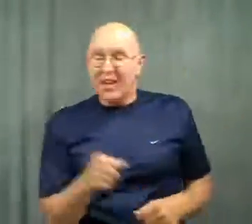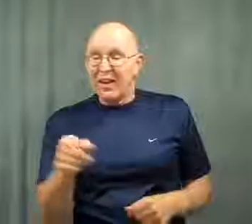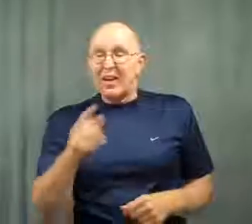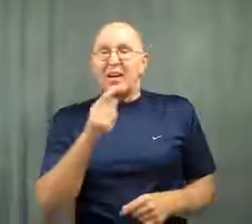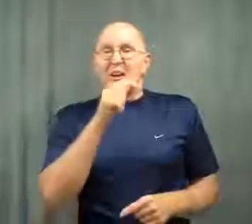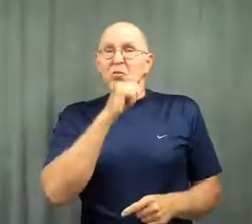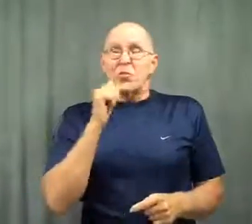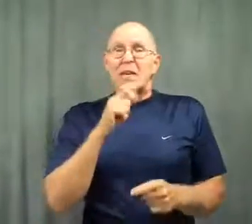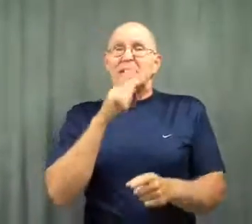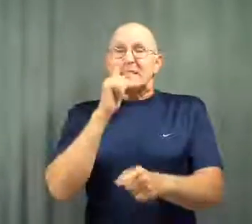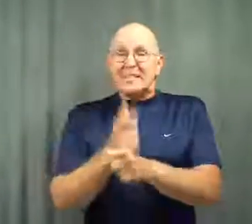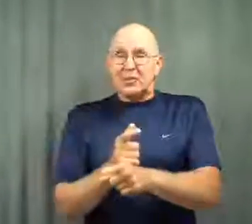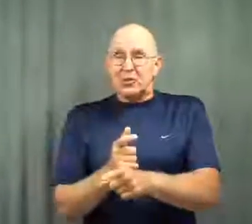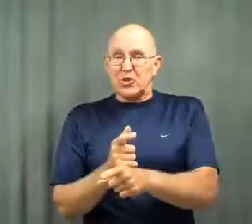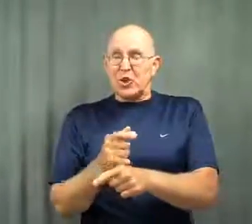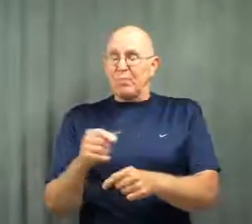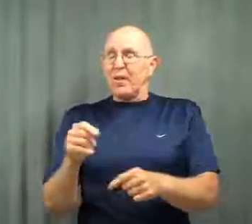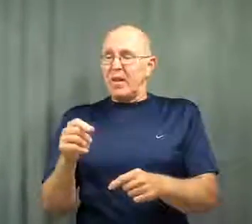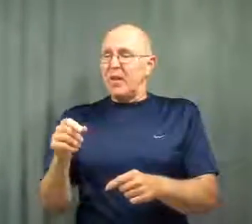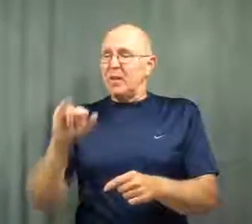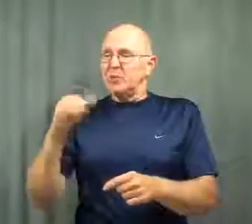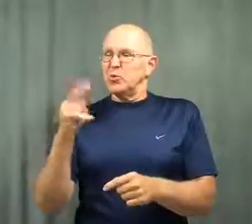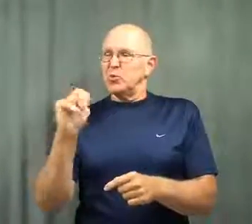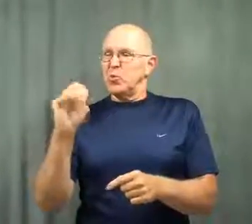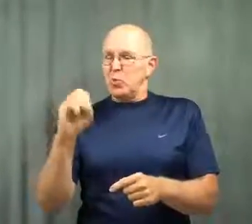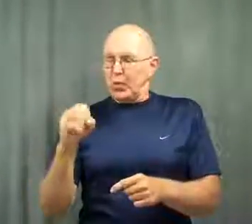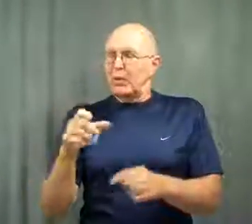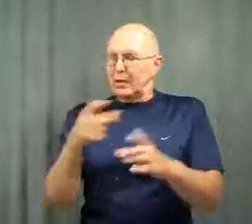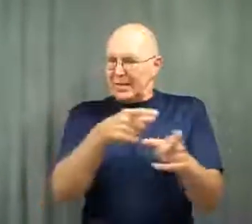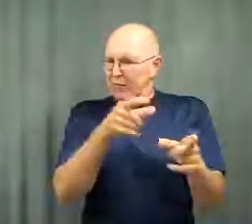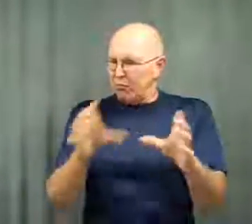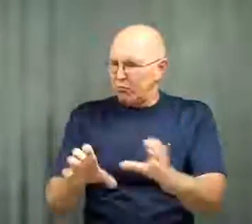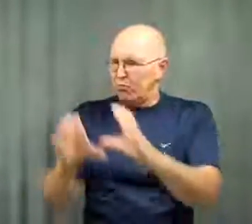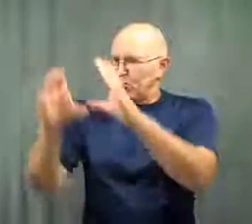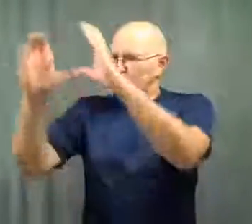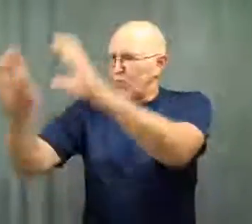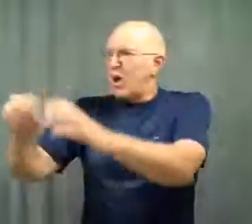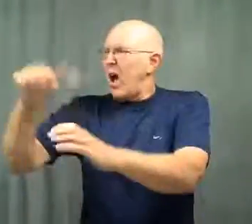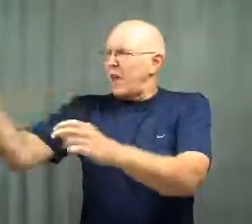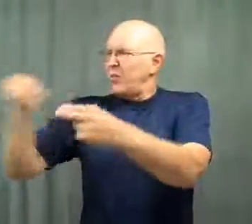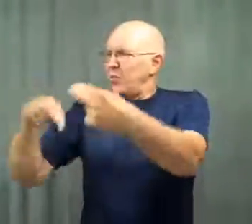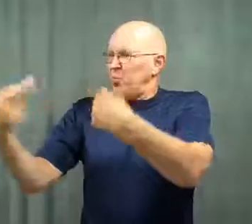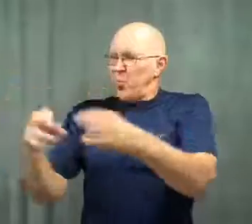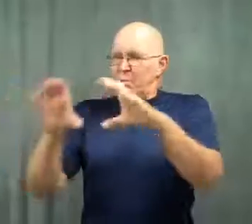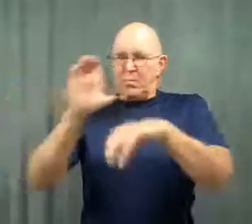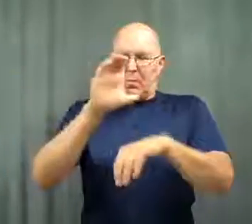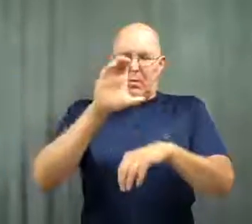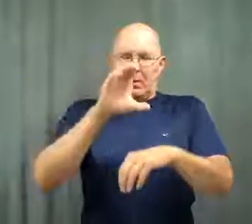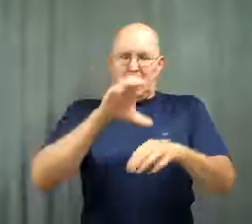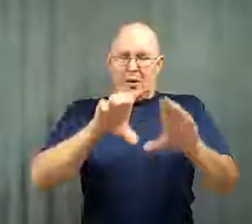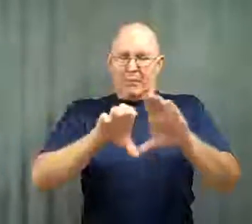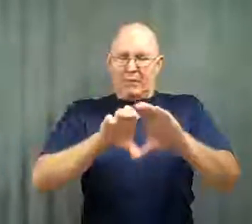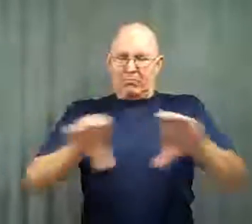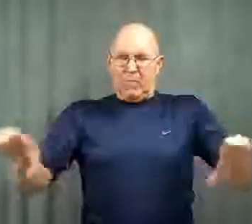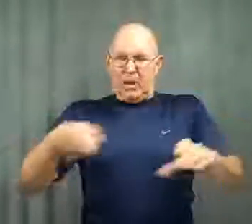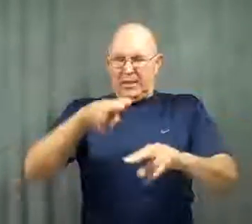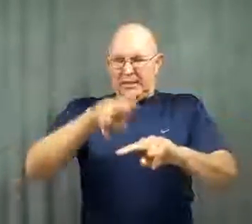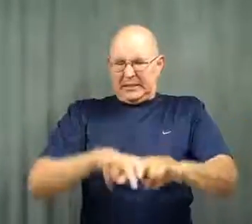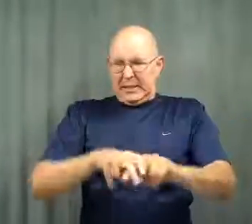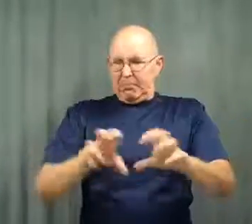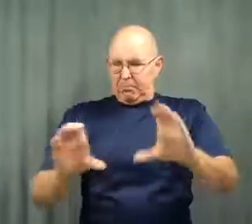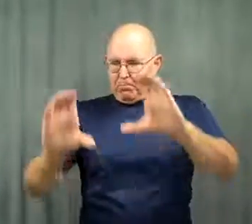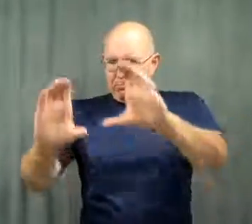Her twin sister June was on a couch in another room.